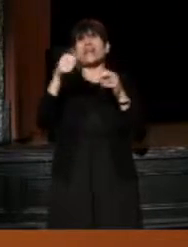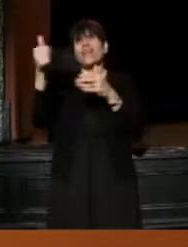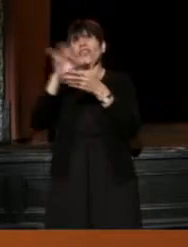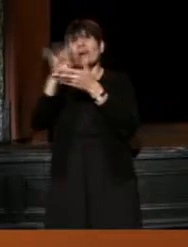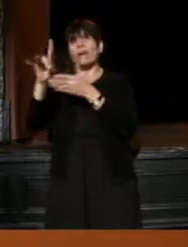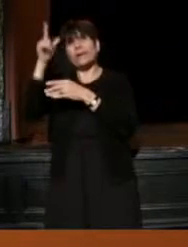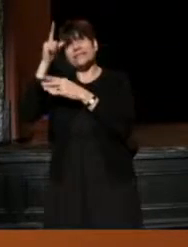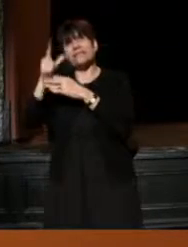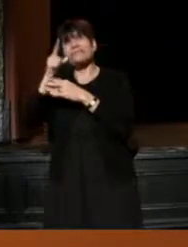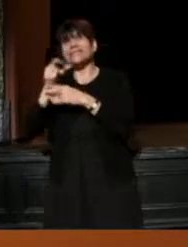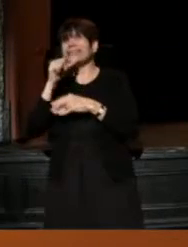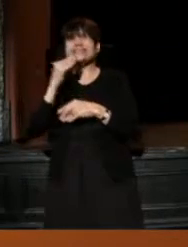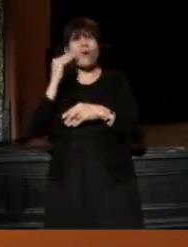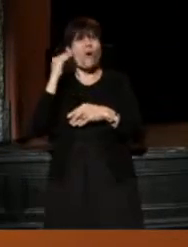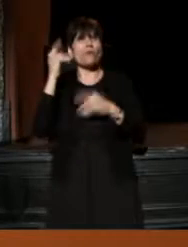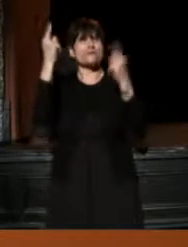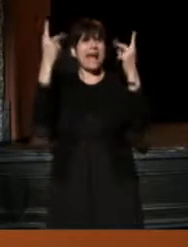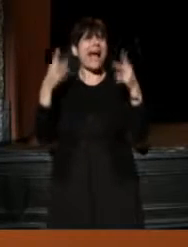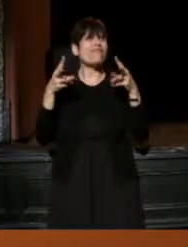it's not a home, it's a half-way house.